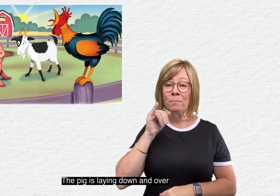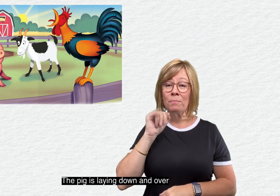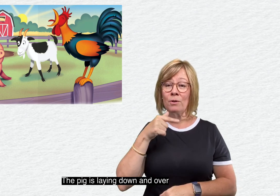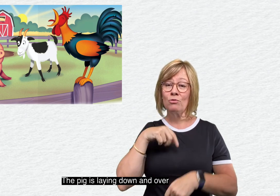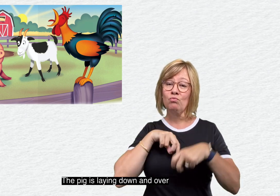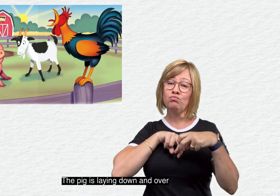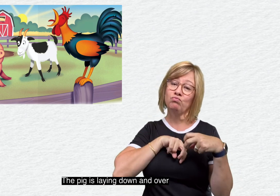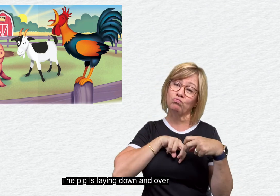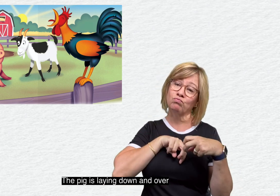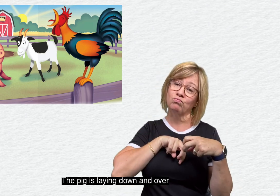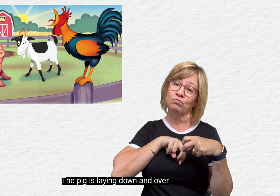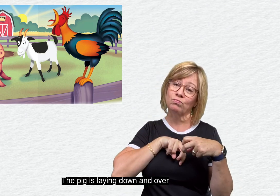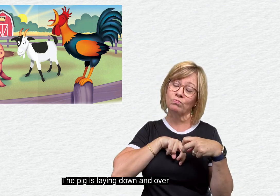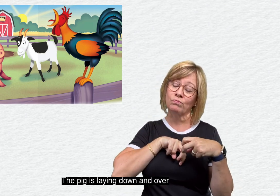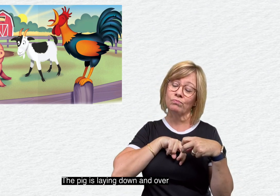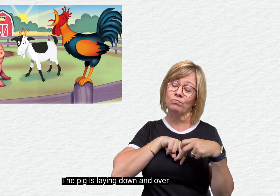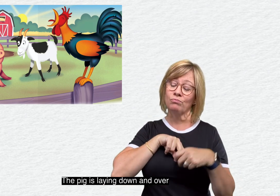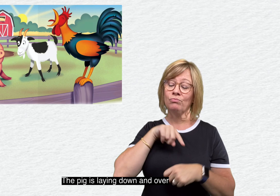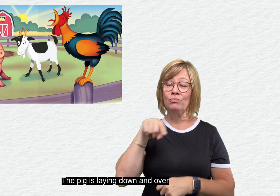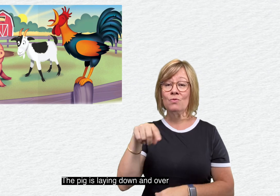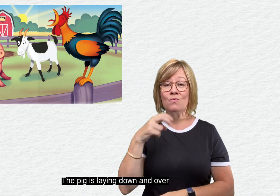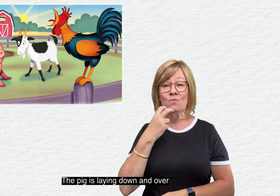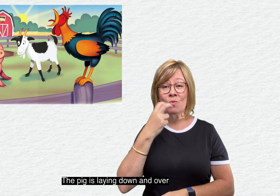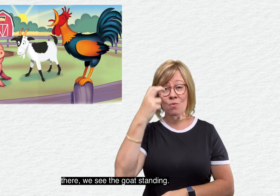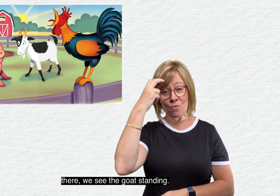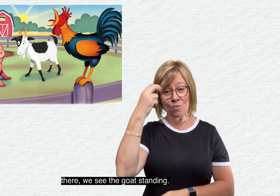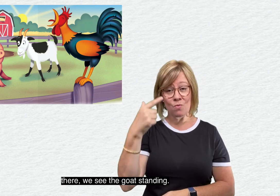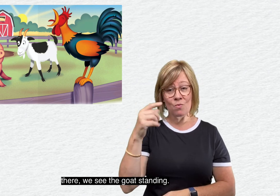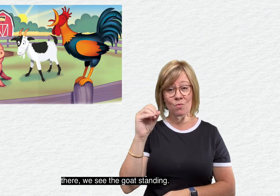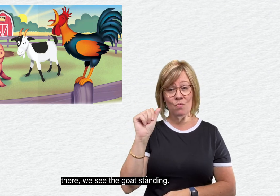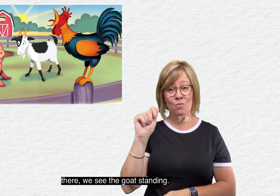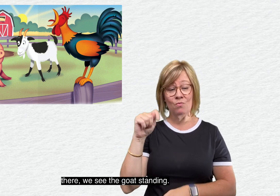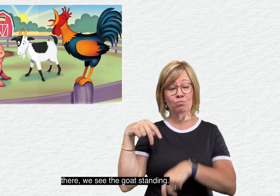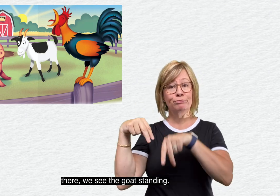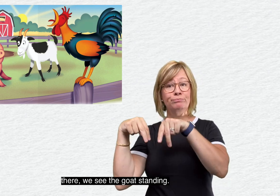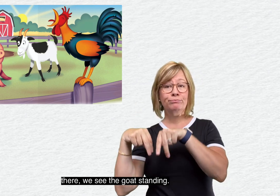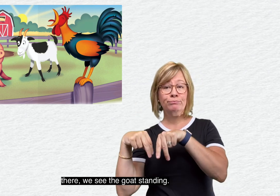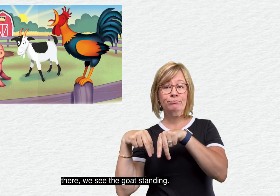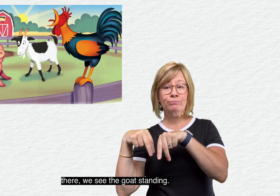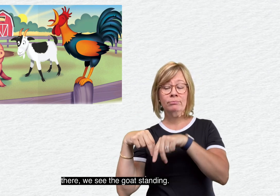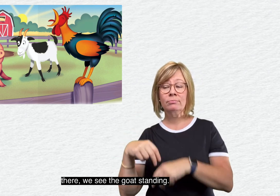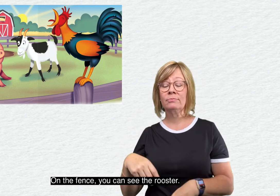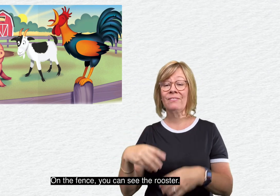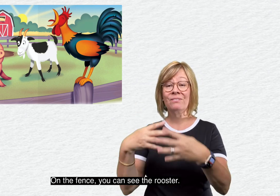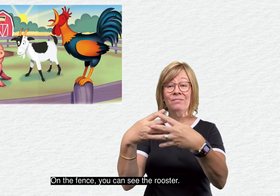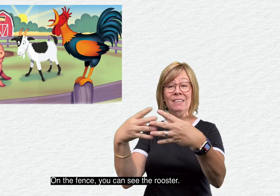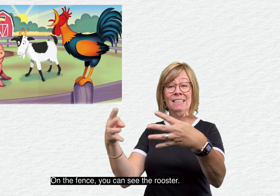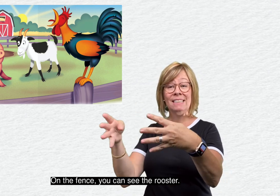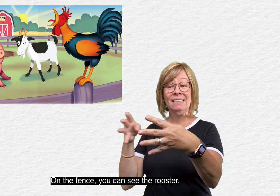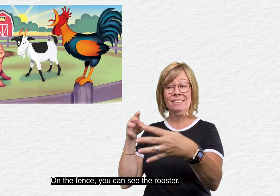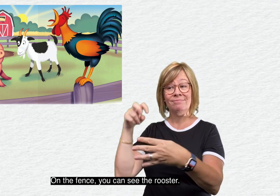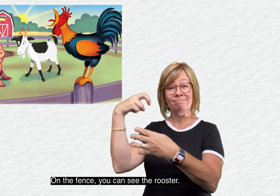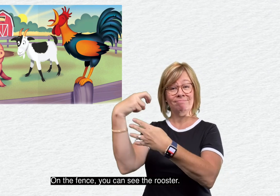The pig is laying down and over there we see the goat standing